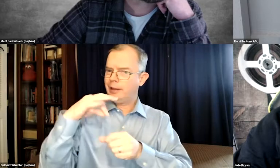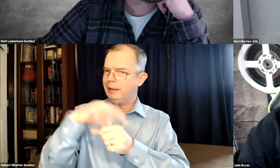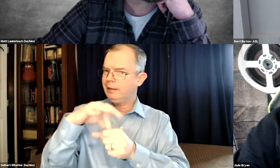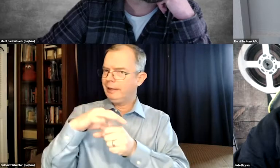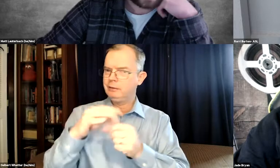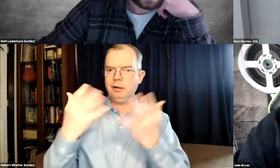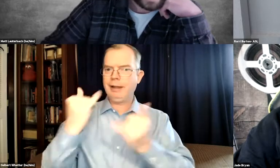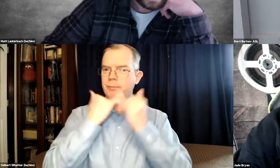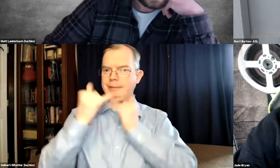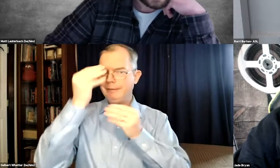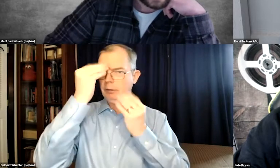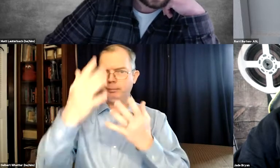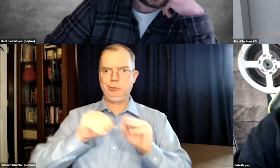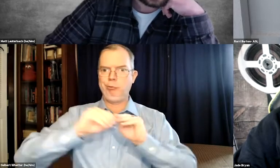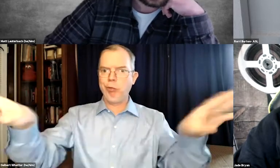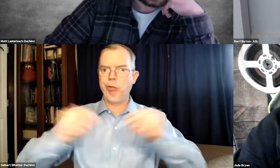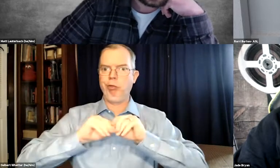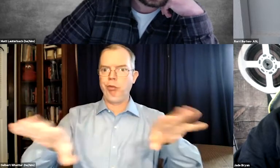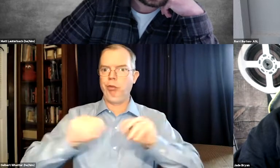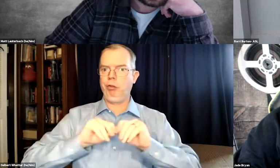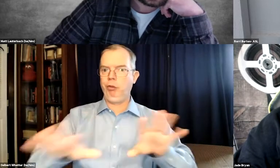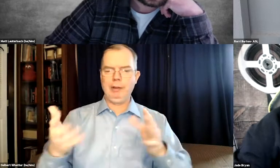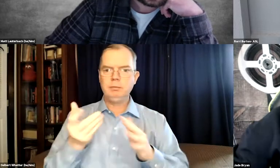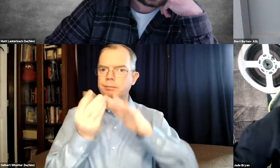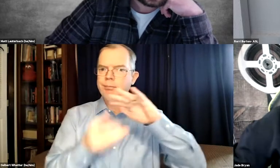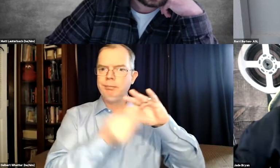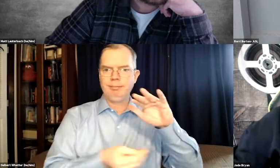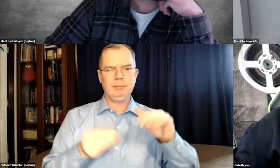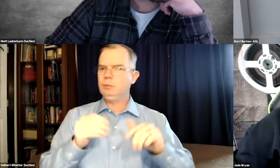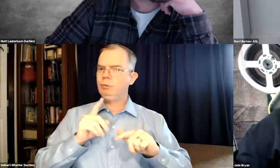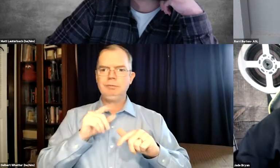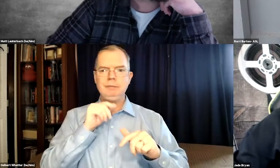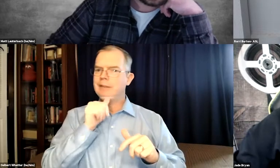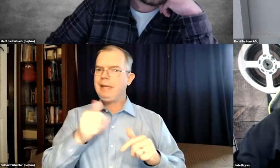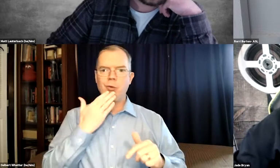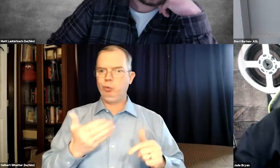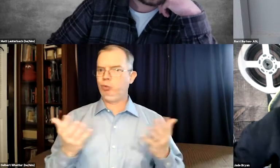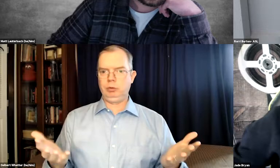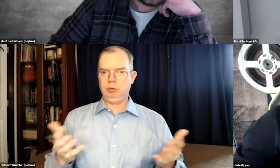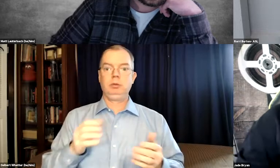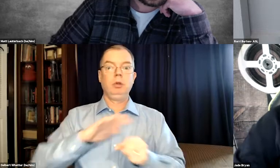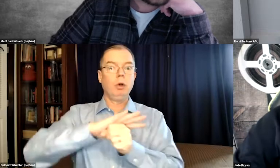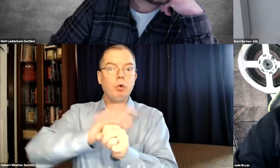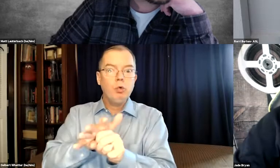Especially during the last election, there was so much misinformation that was spreading and so much information missing.